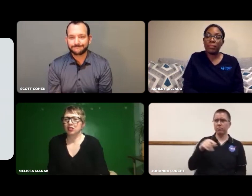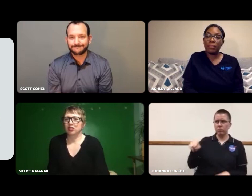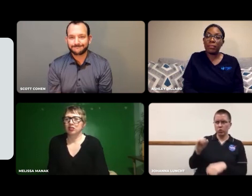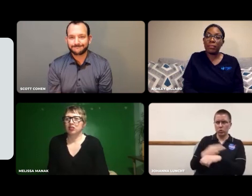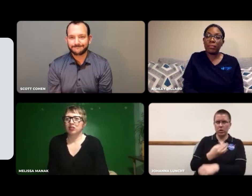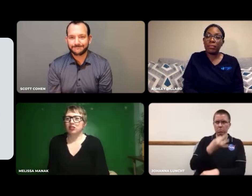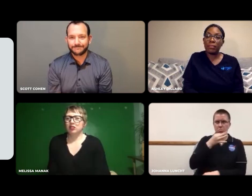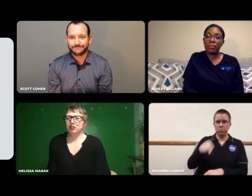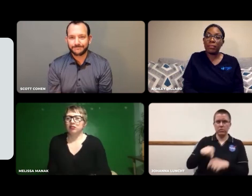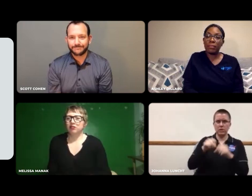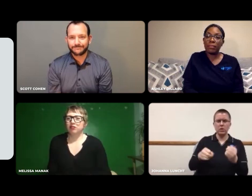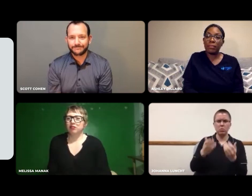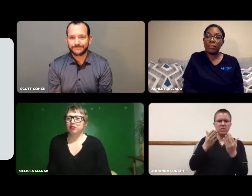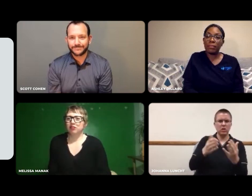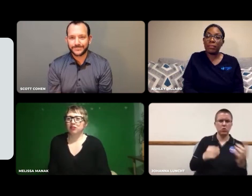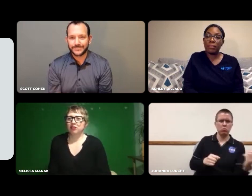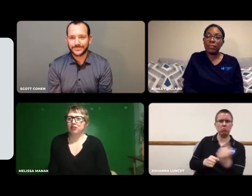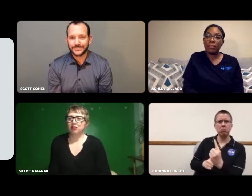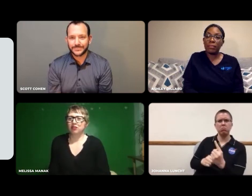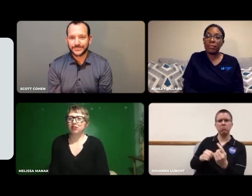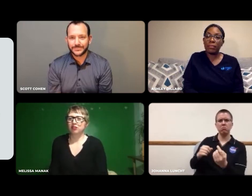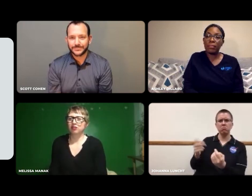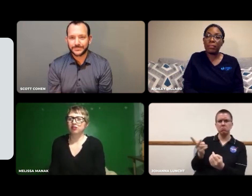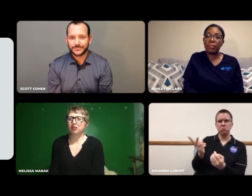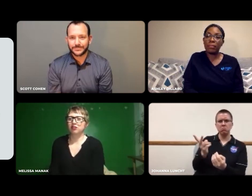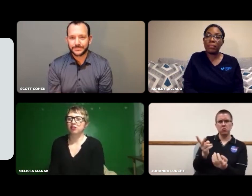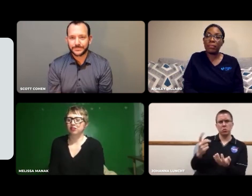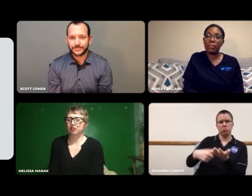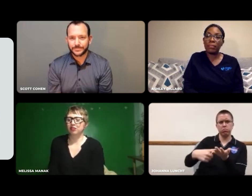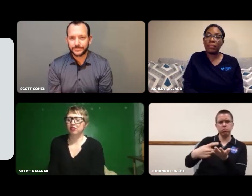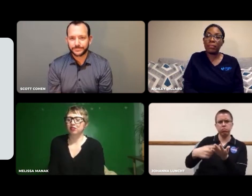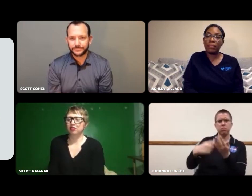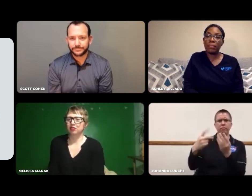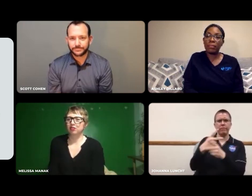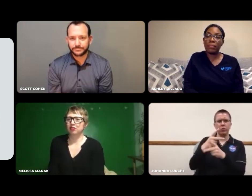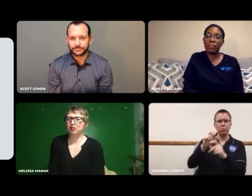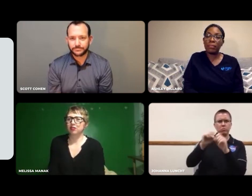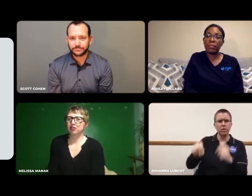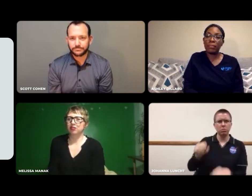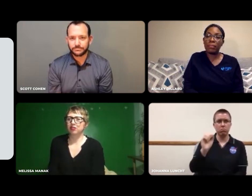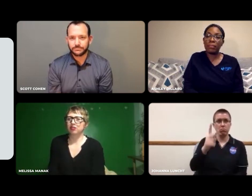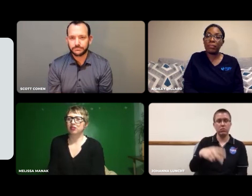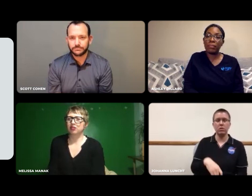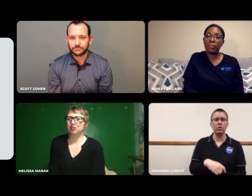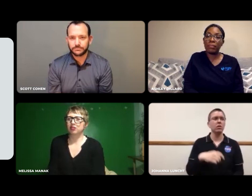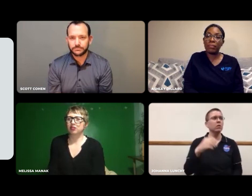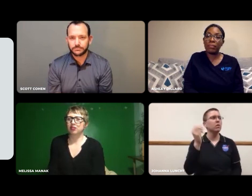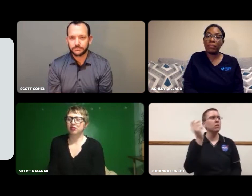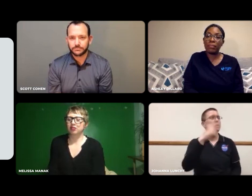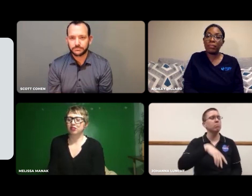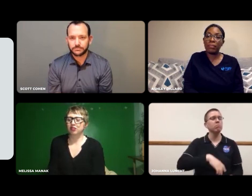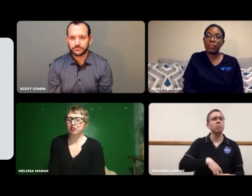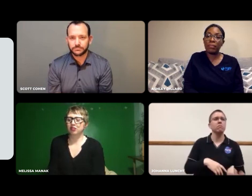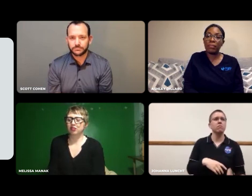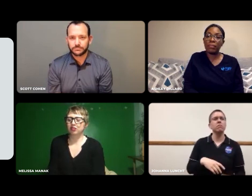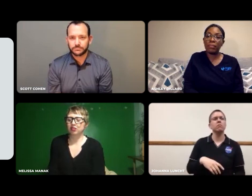My team told them to talk to me about it because I had the system very well figured out.